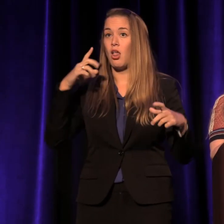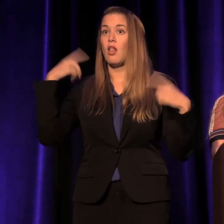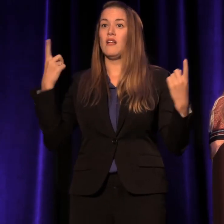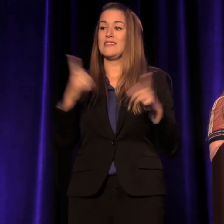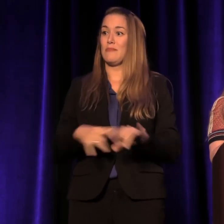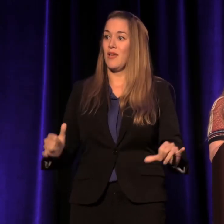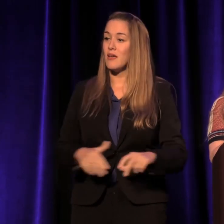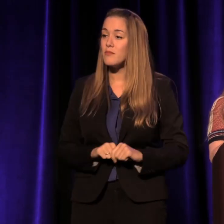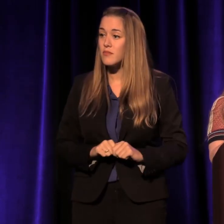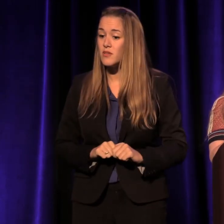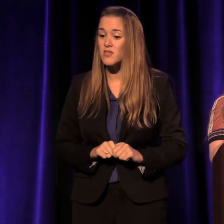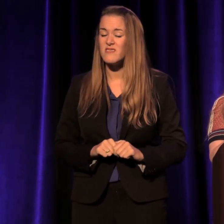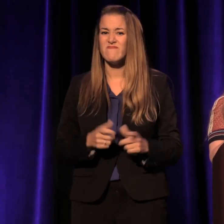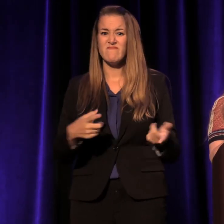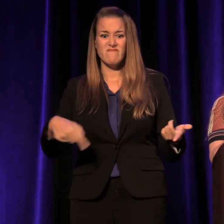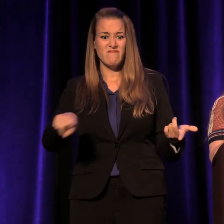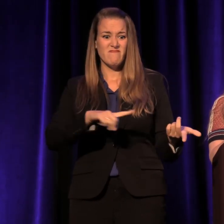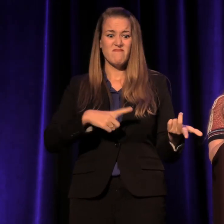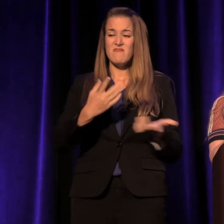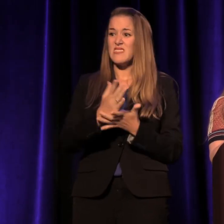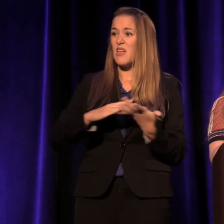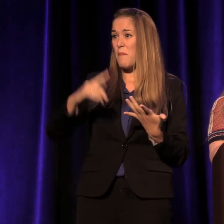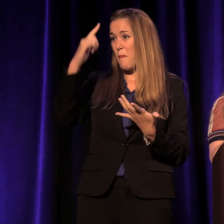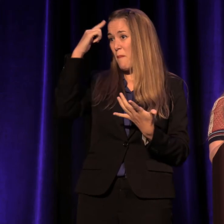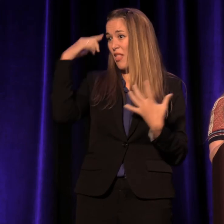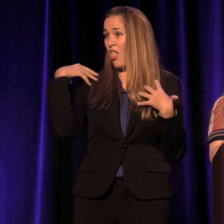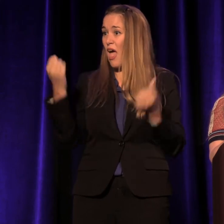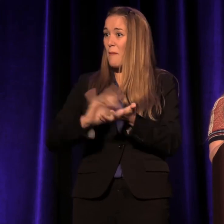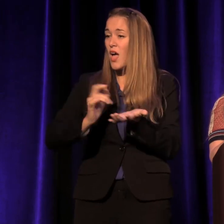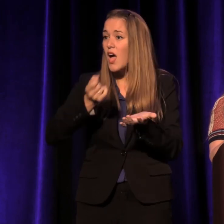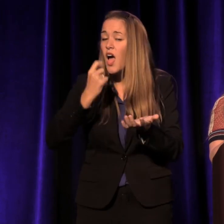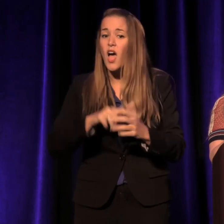People on mental health meds and people who barely speak English,